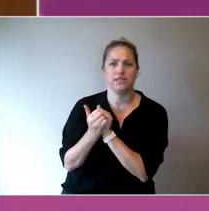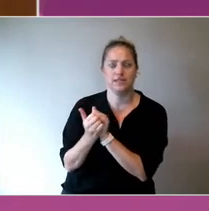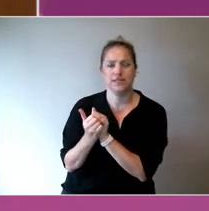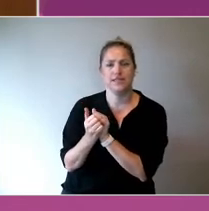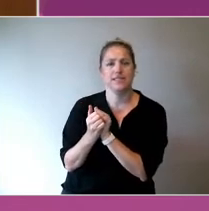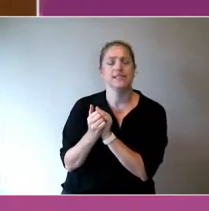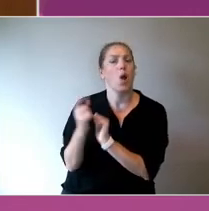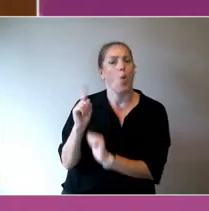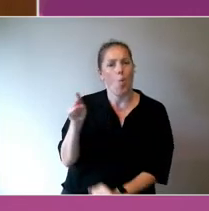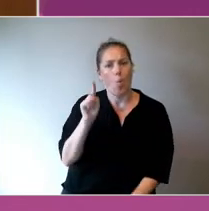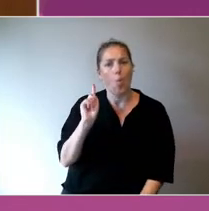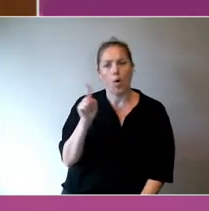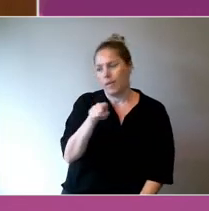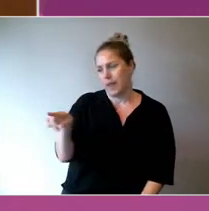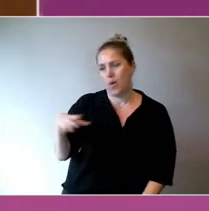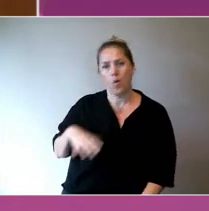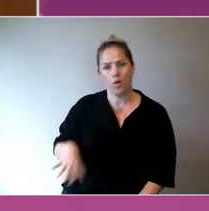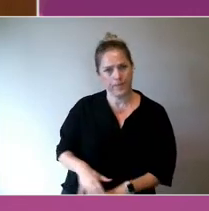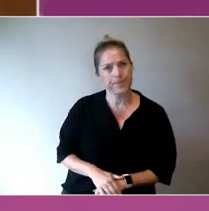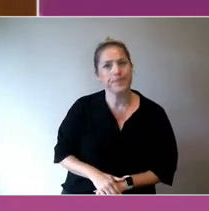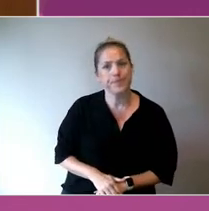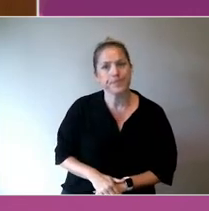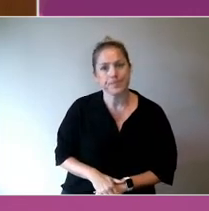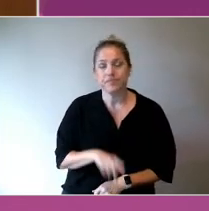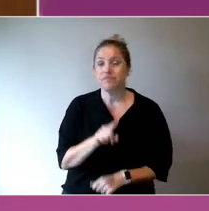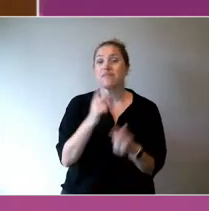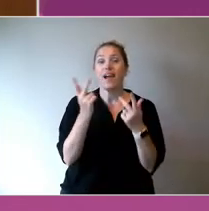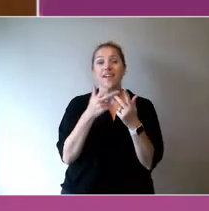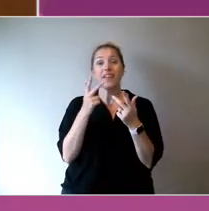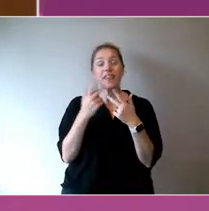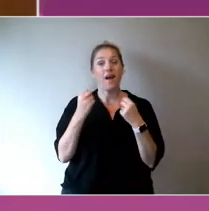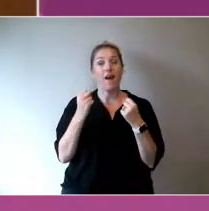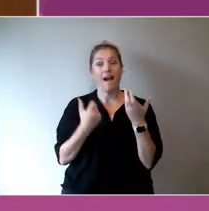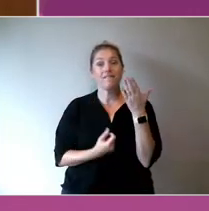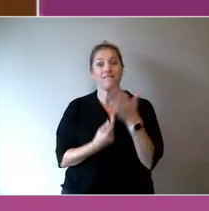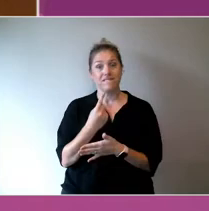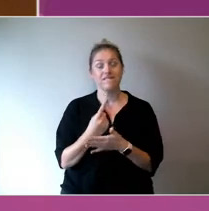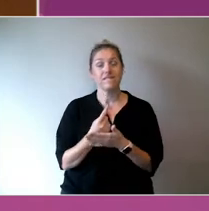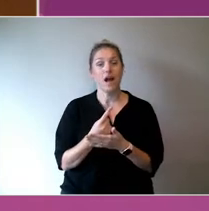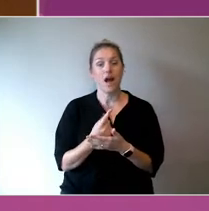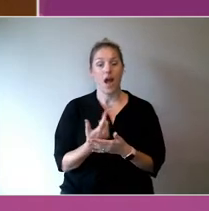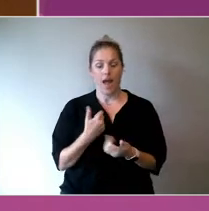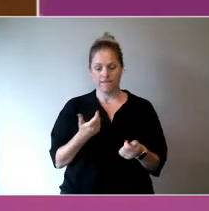The other thing that's happening of course, we're planning this larger event in Brisbane